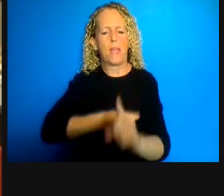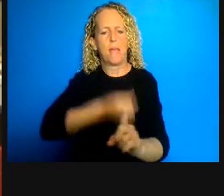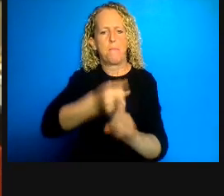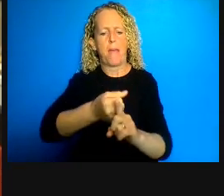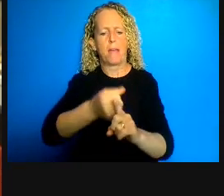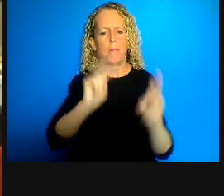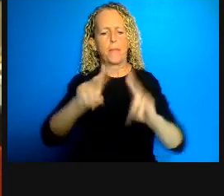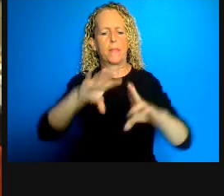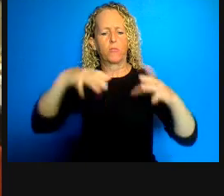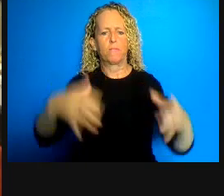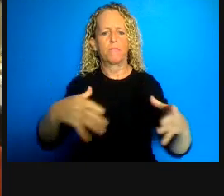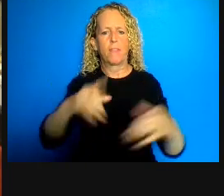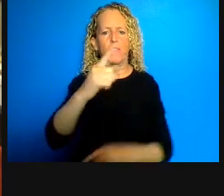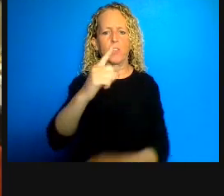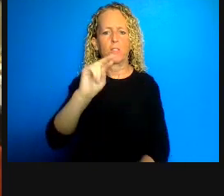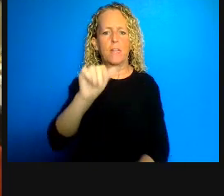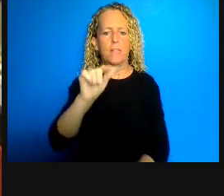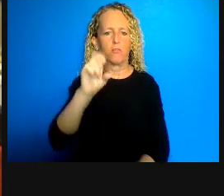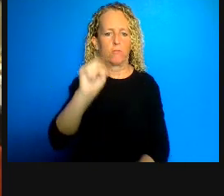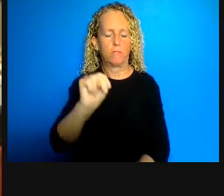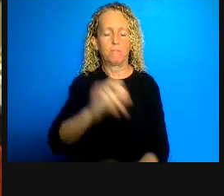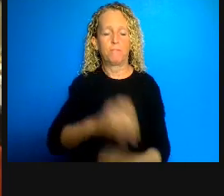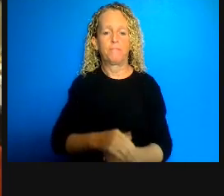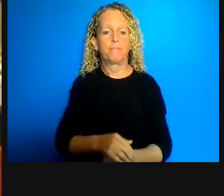viewers to post your questions online. A little later in the program we'll release